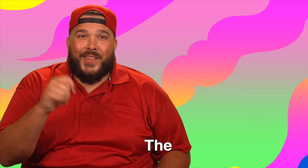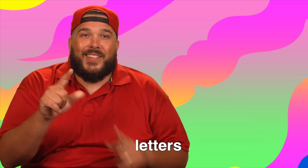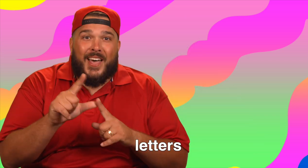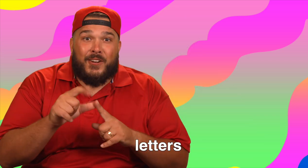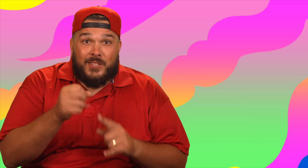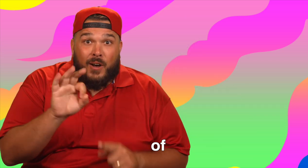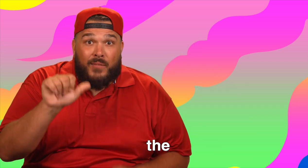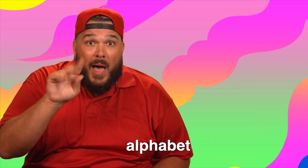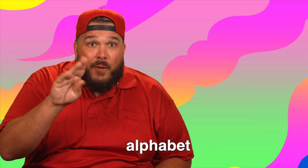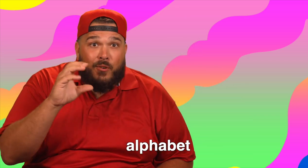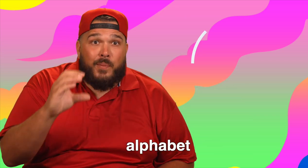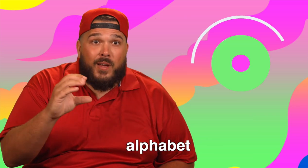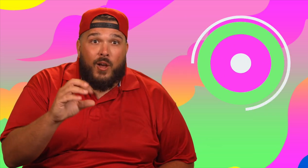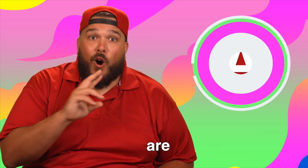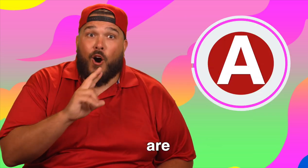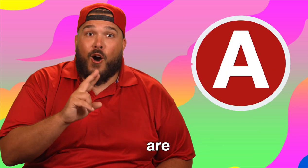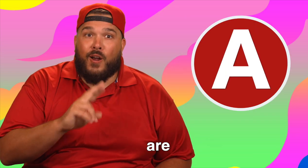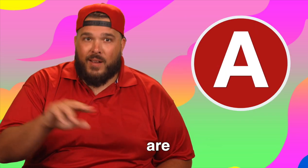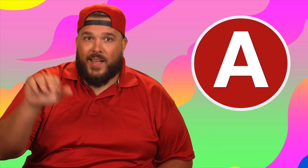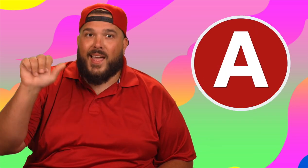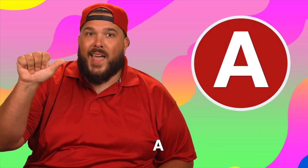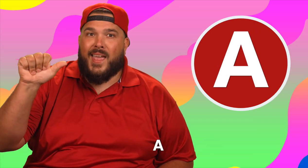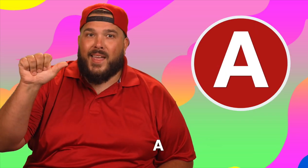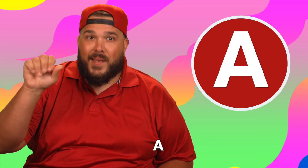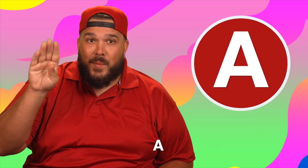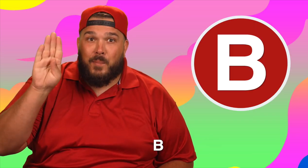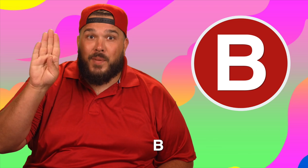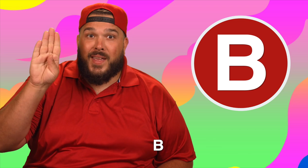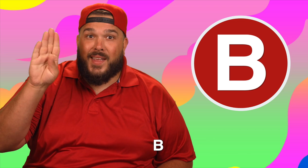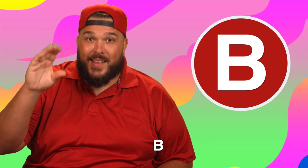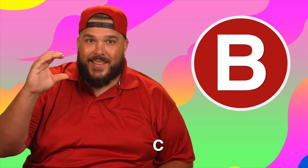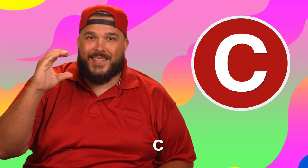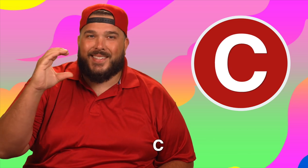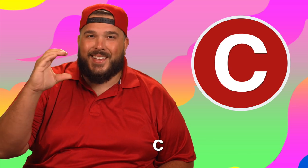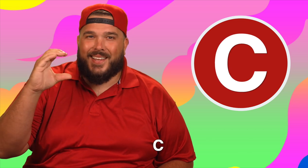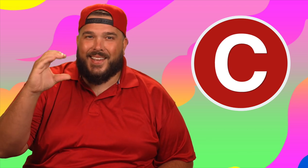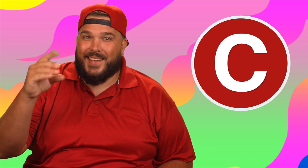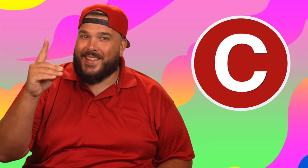The letters of the alphabet are A, B, C, D, E, F, G, H, I